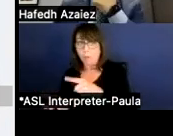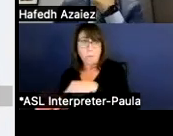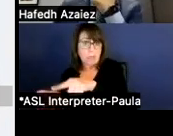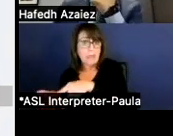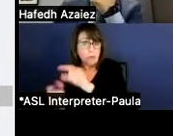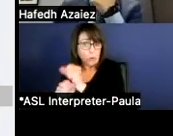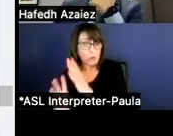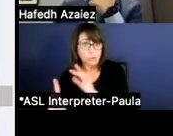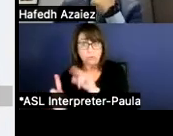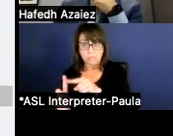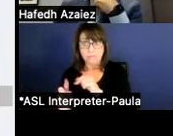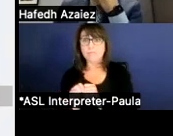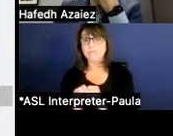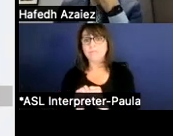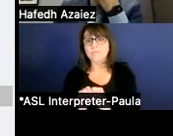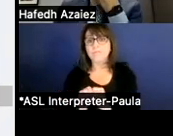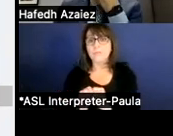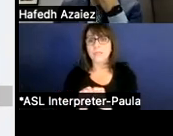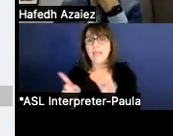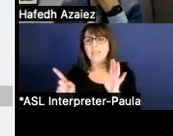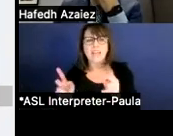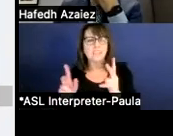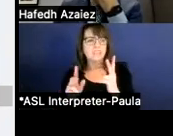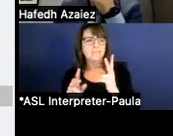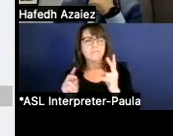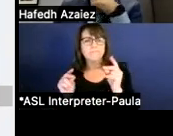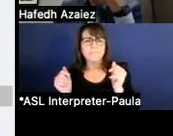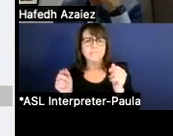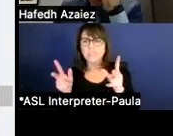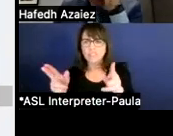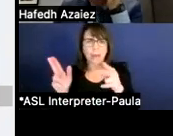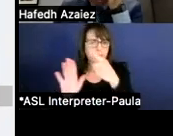It's a very snapshot version of a table, right?